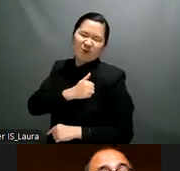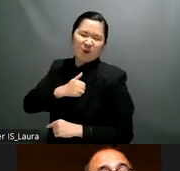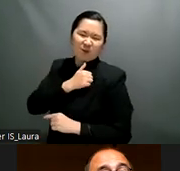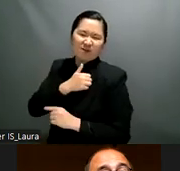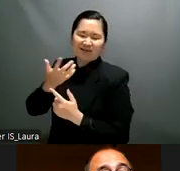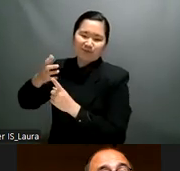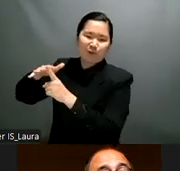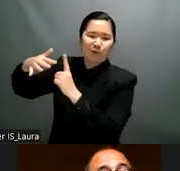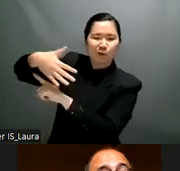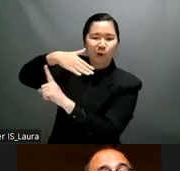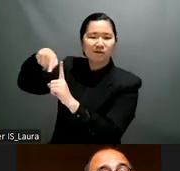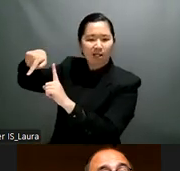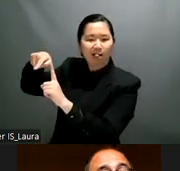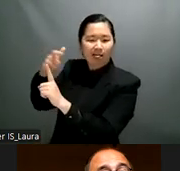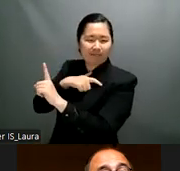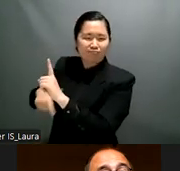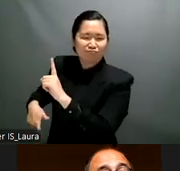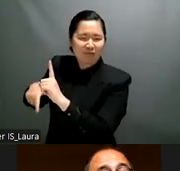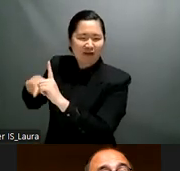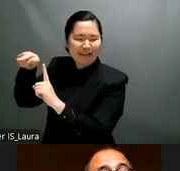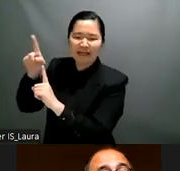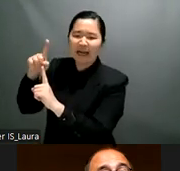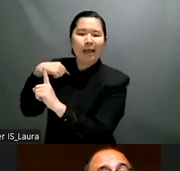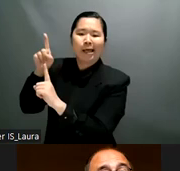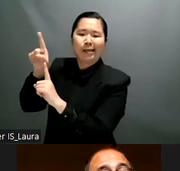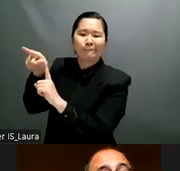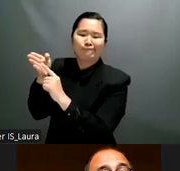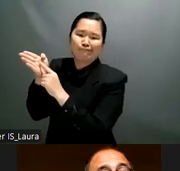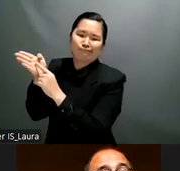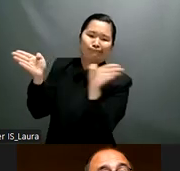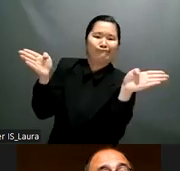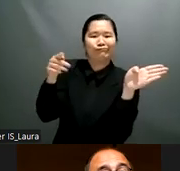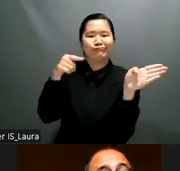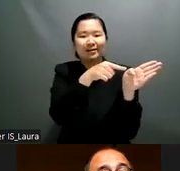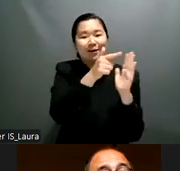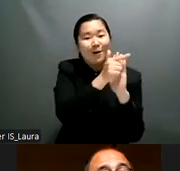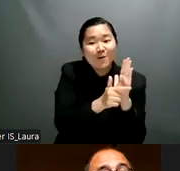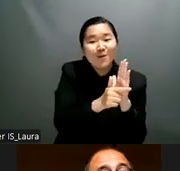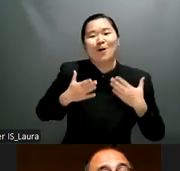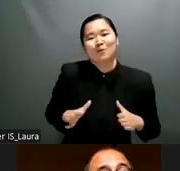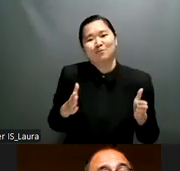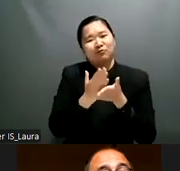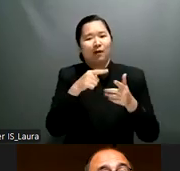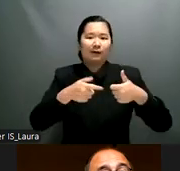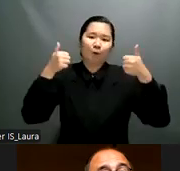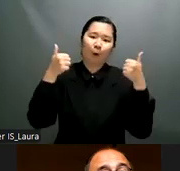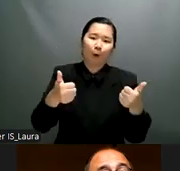of the traditional allies within the human rights groups and um i think this uh this is uh this is